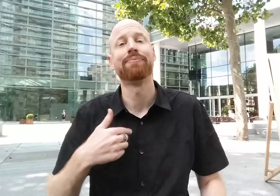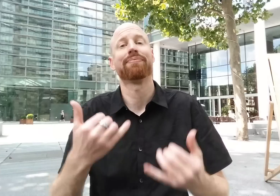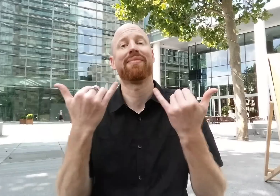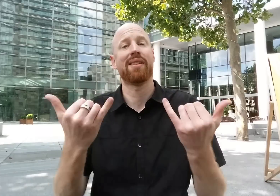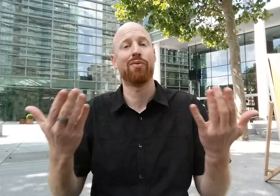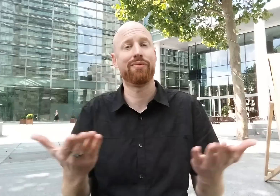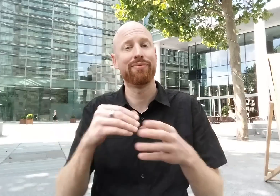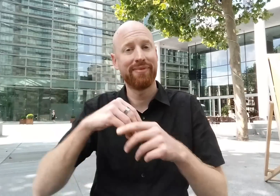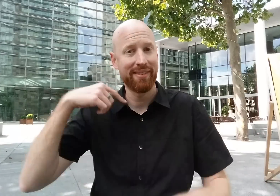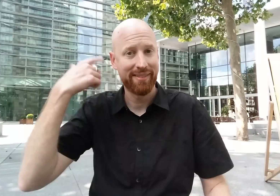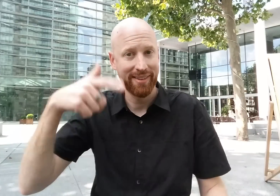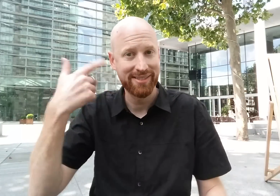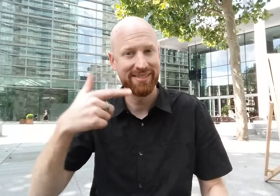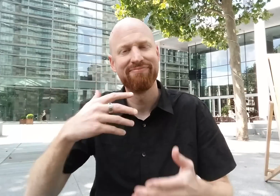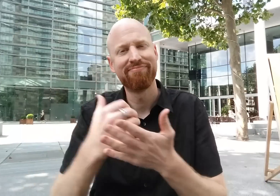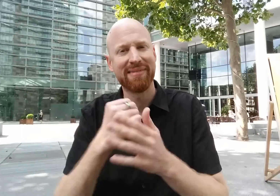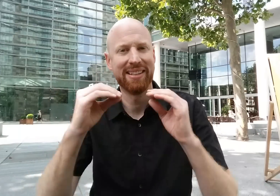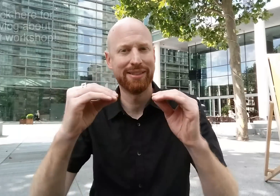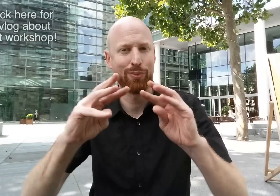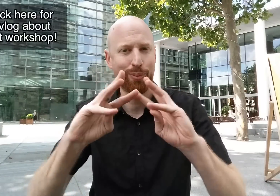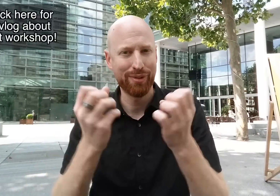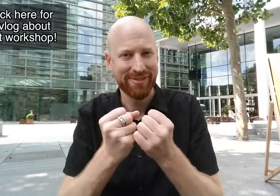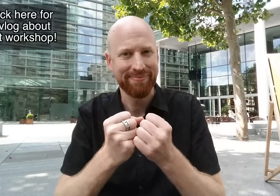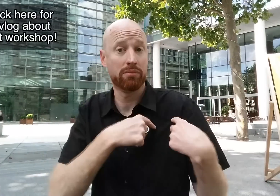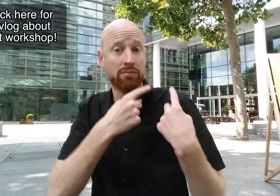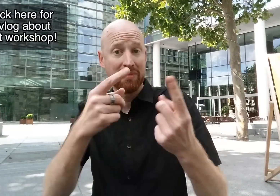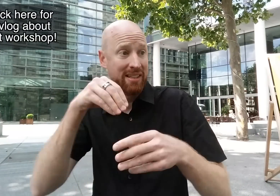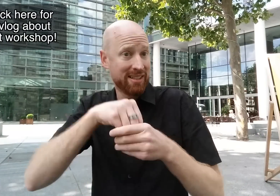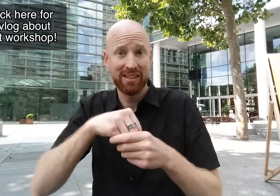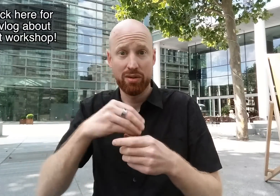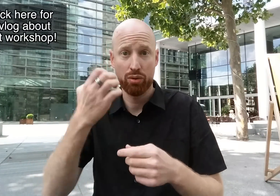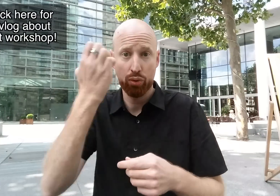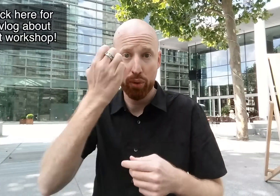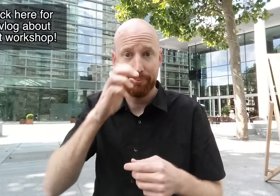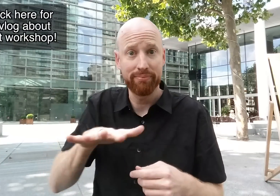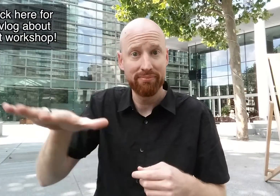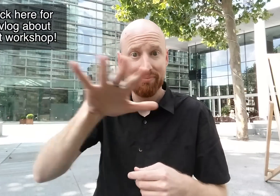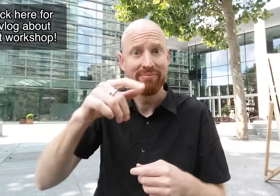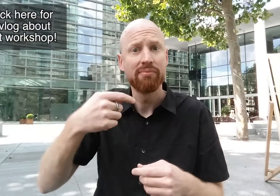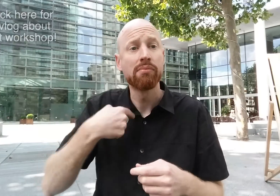I'm now in London, presenting a workshop! As I travel throughout Europe, hang out